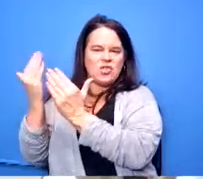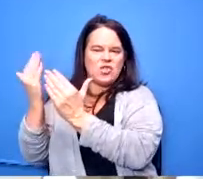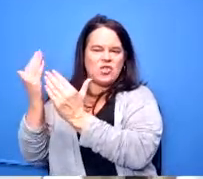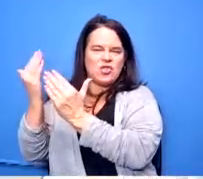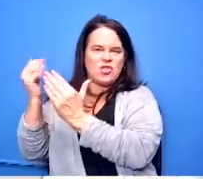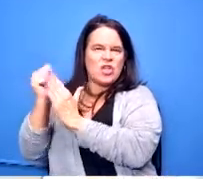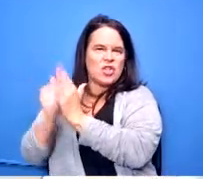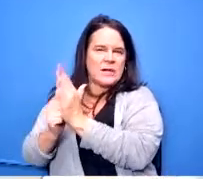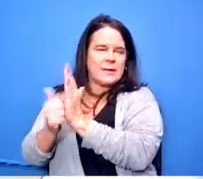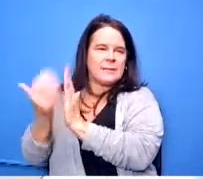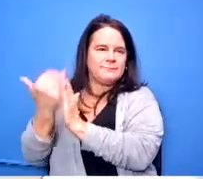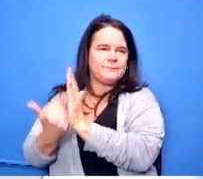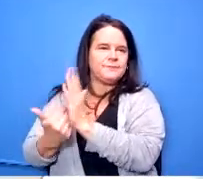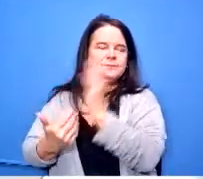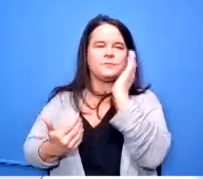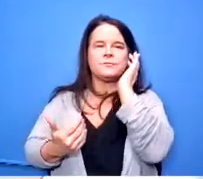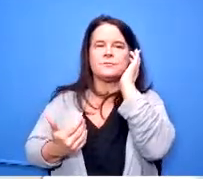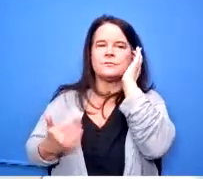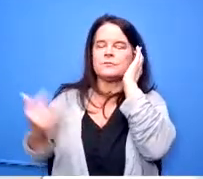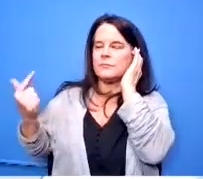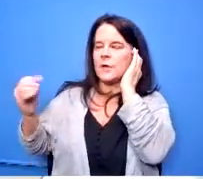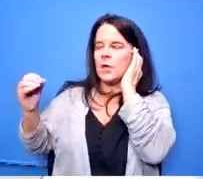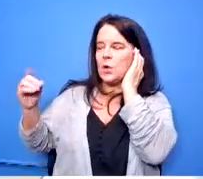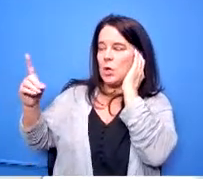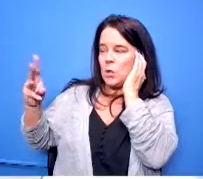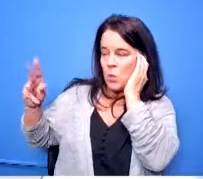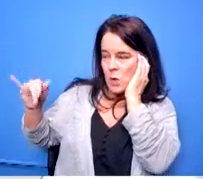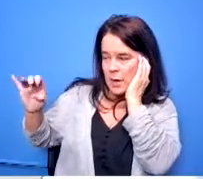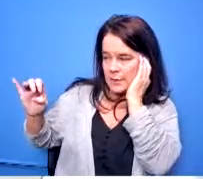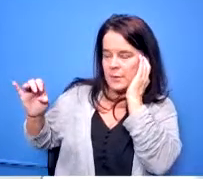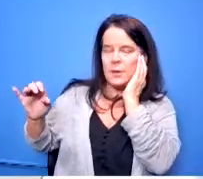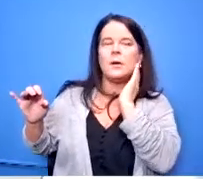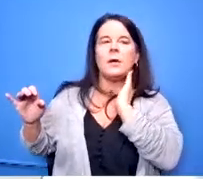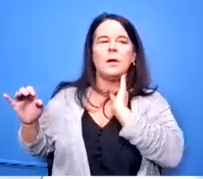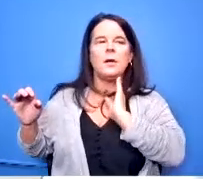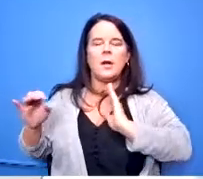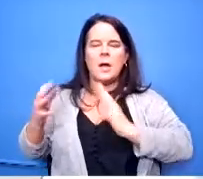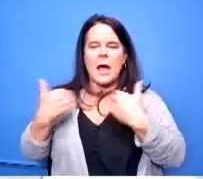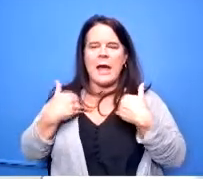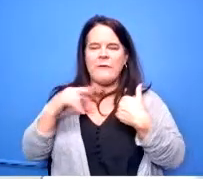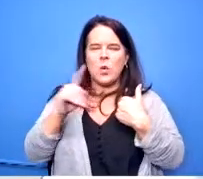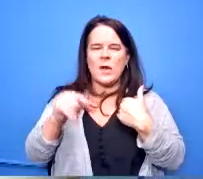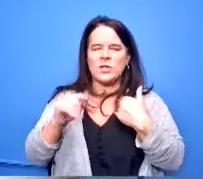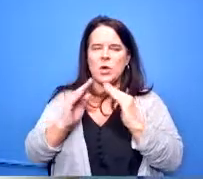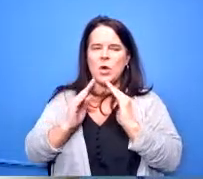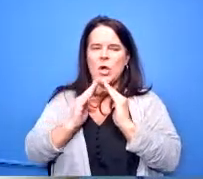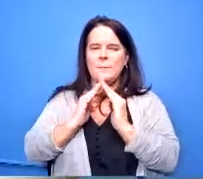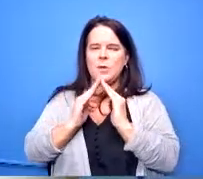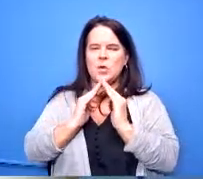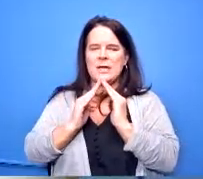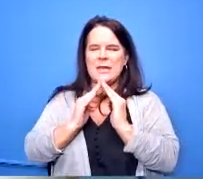dr goodwin i have a question on the community inclusion program can you explain to me that 25